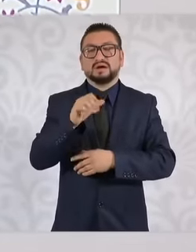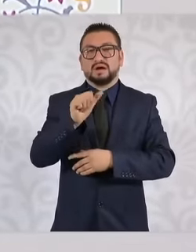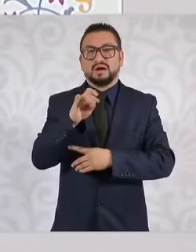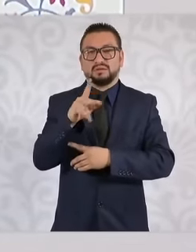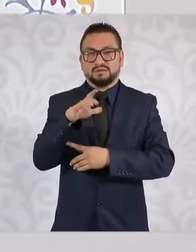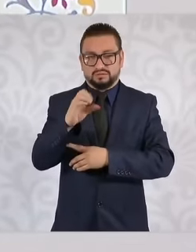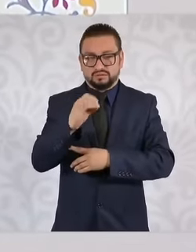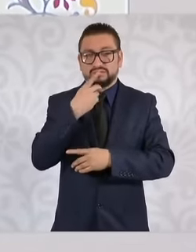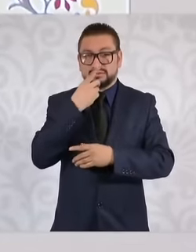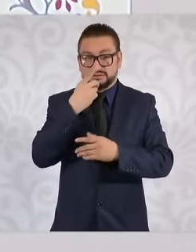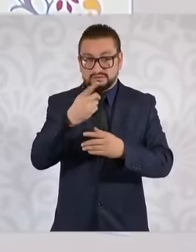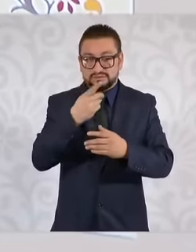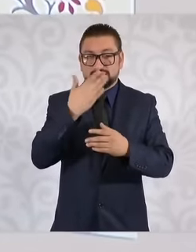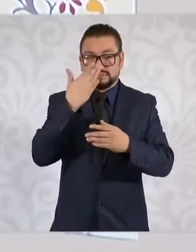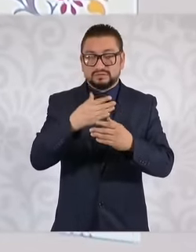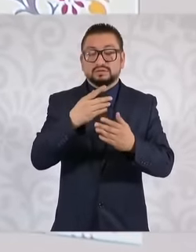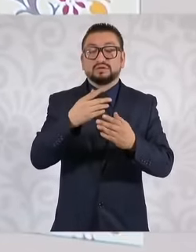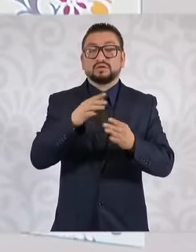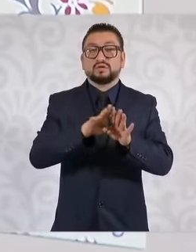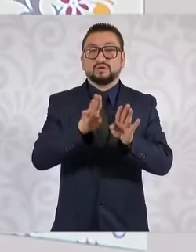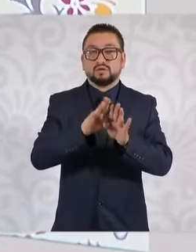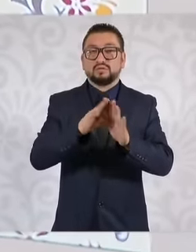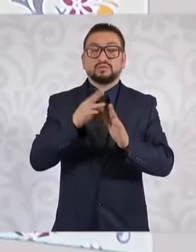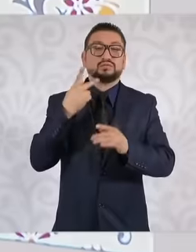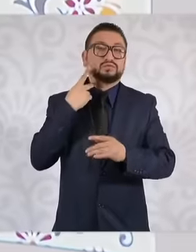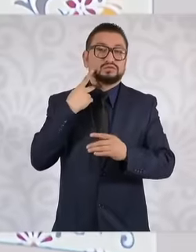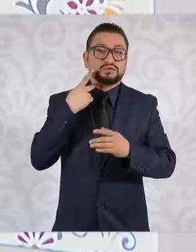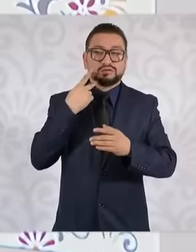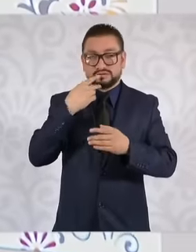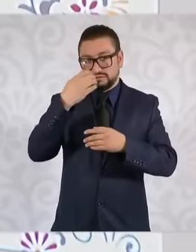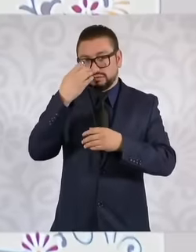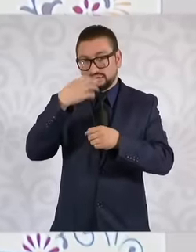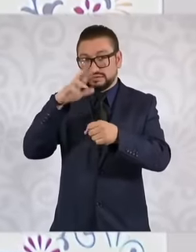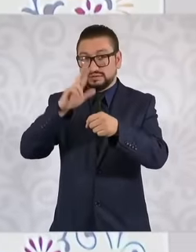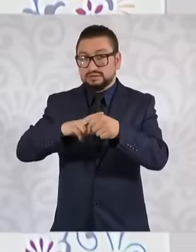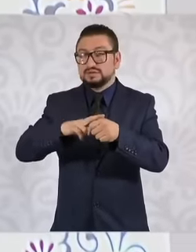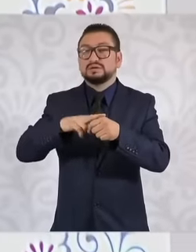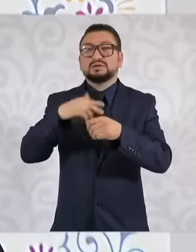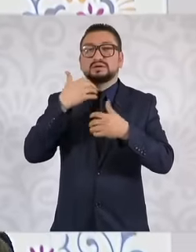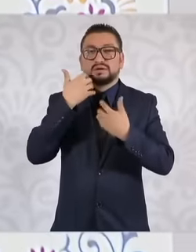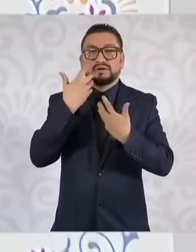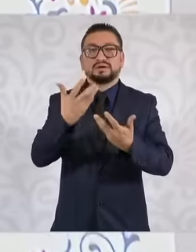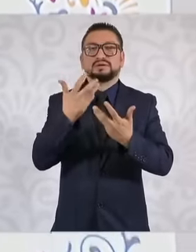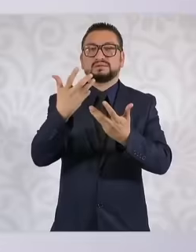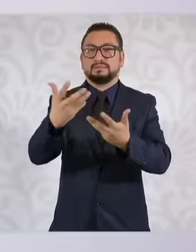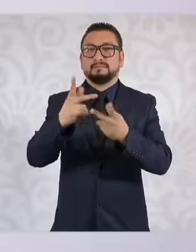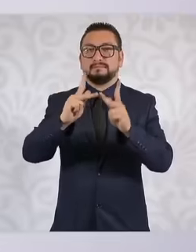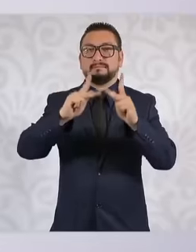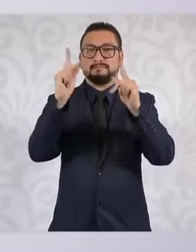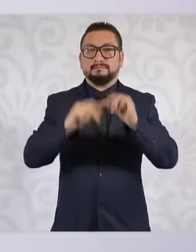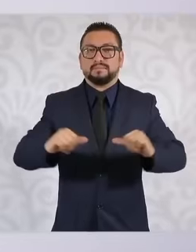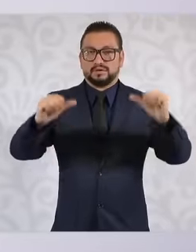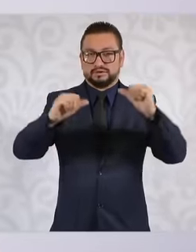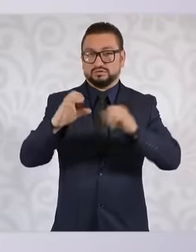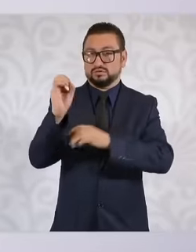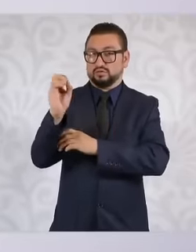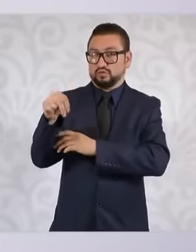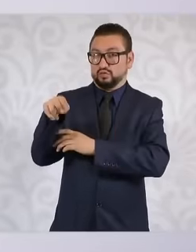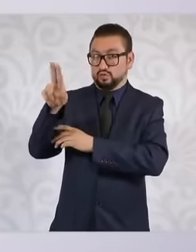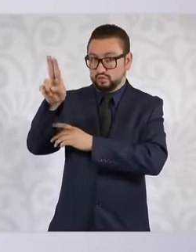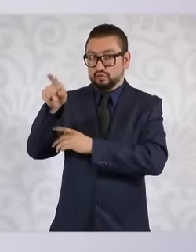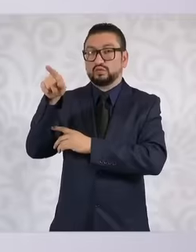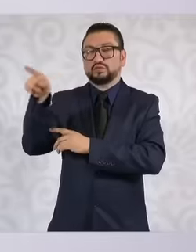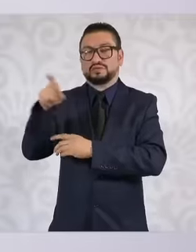of foreign policy that what seeks peace and that the United Nations should be much more